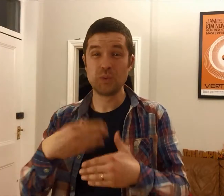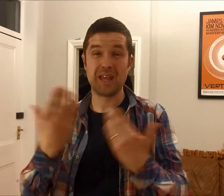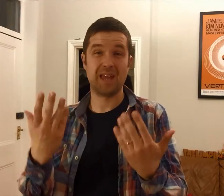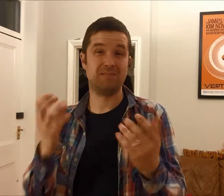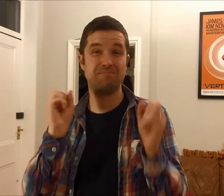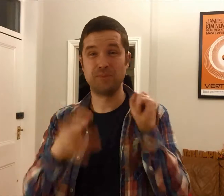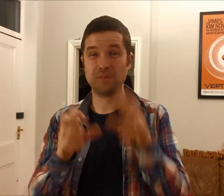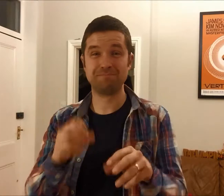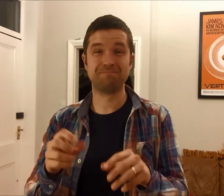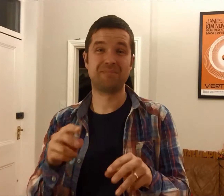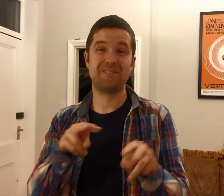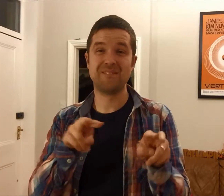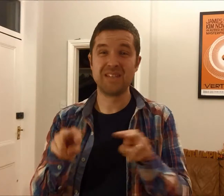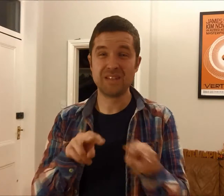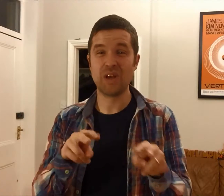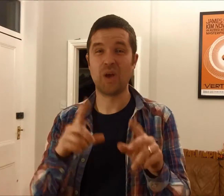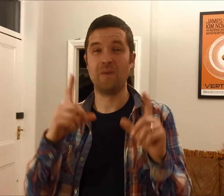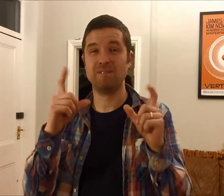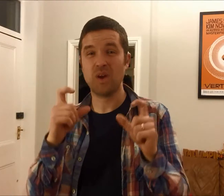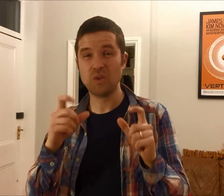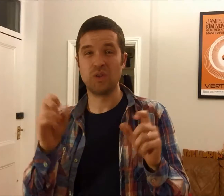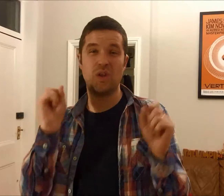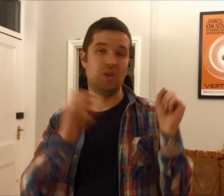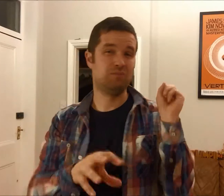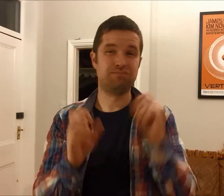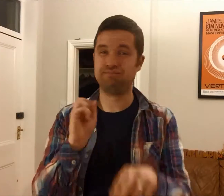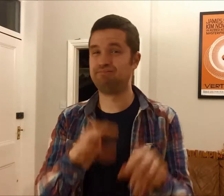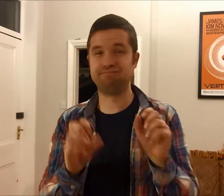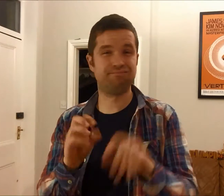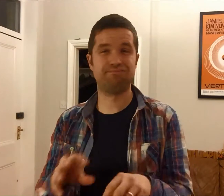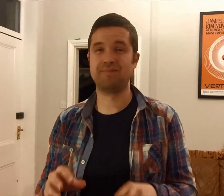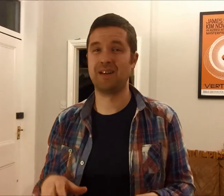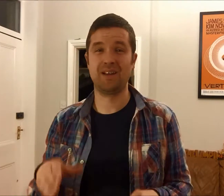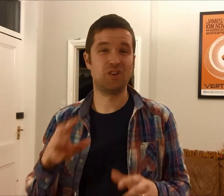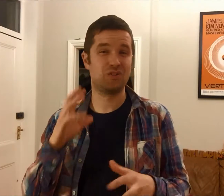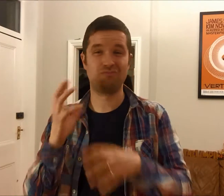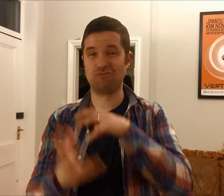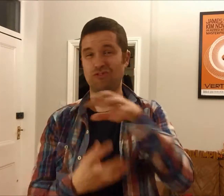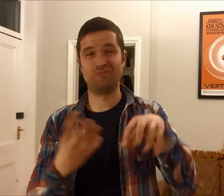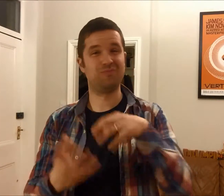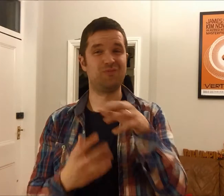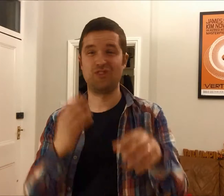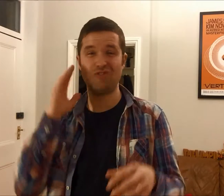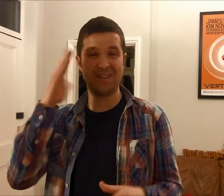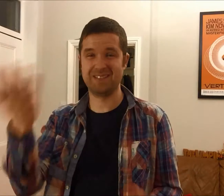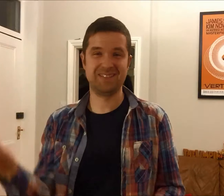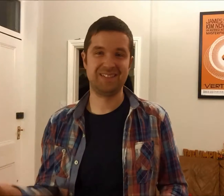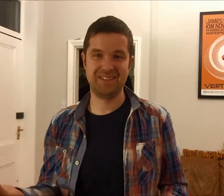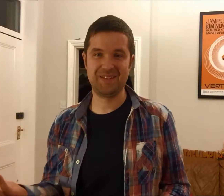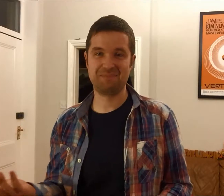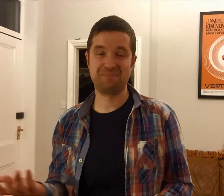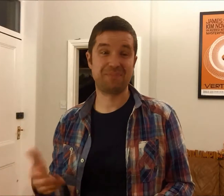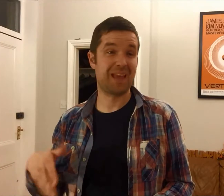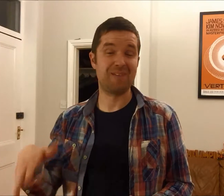and lots of people made comments. It caused quite a stir and everyone suddenly got to know about the limping chicken.